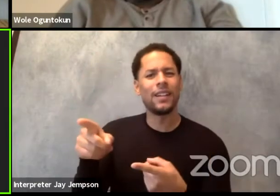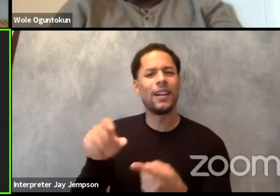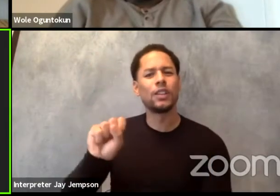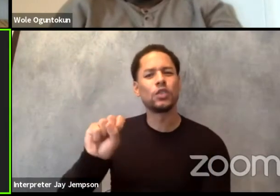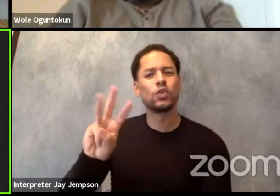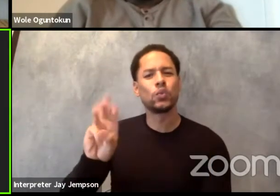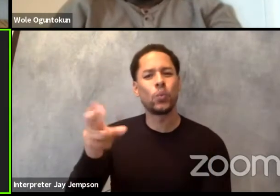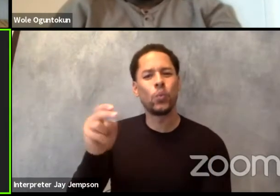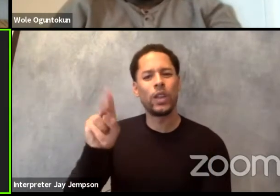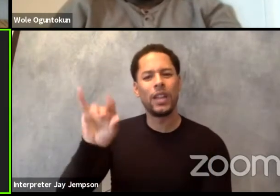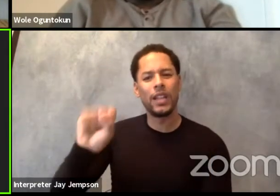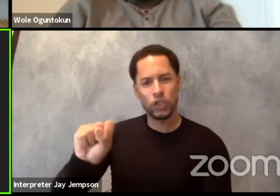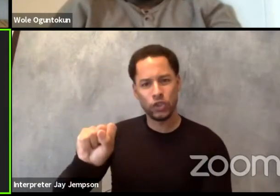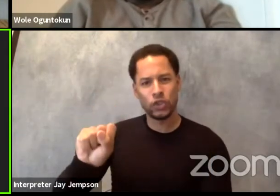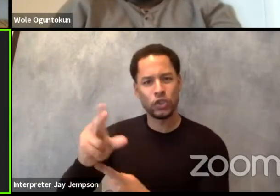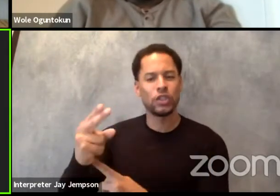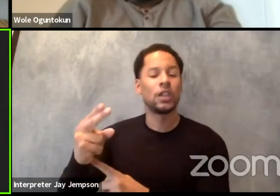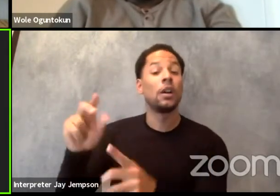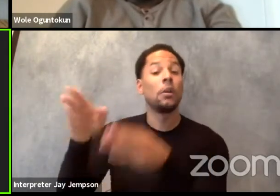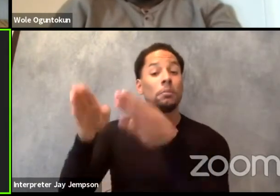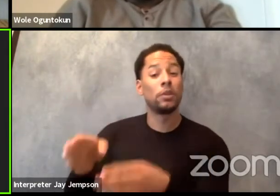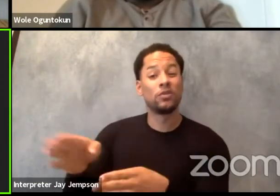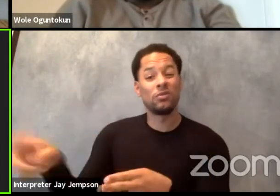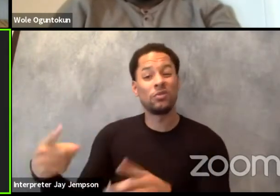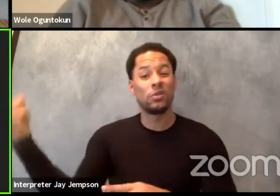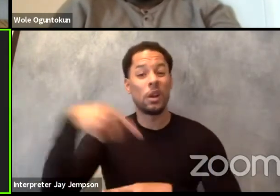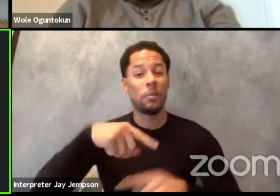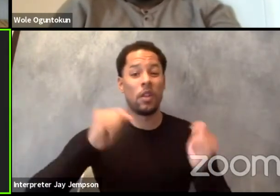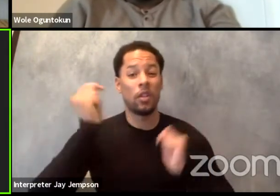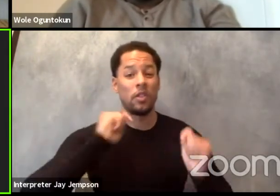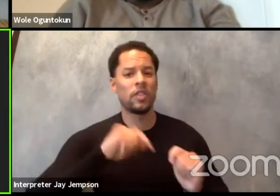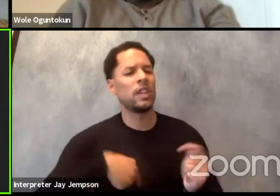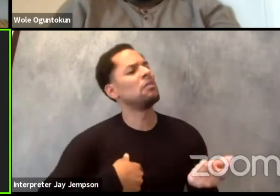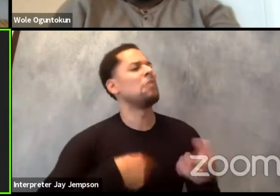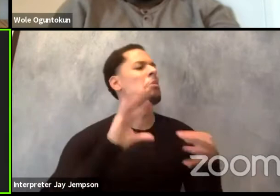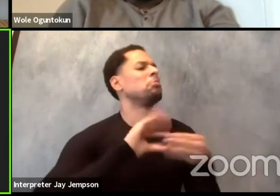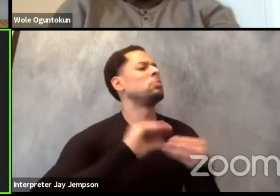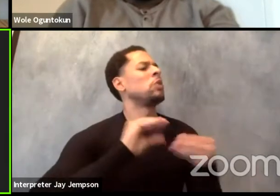but then we are expected to talk about the politics of food and (Adham speaks in foreign language)